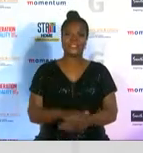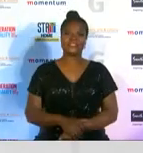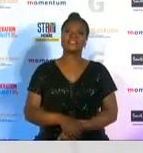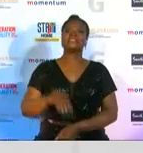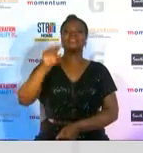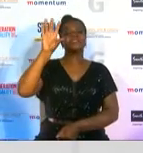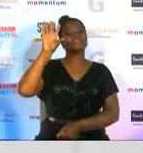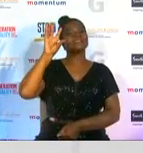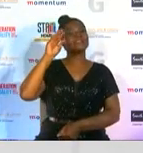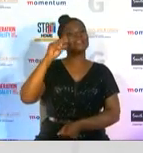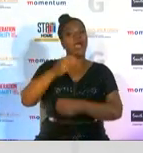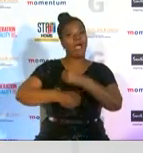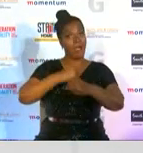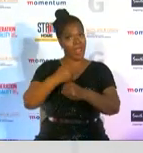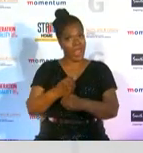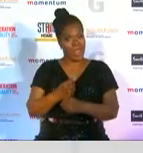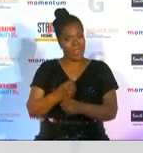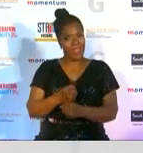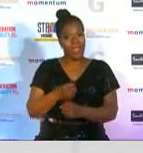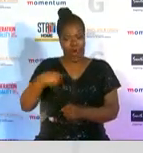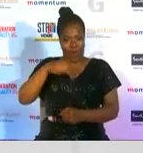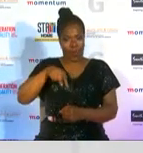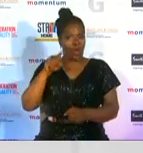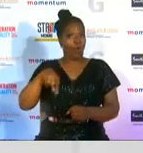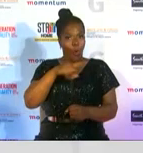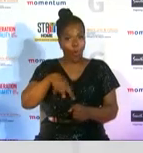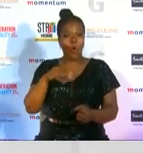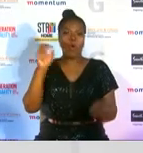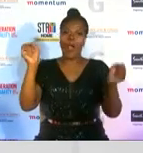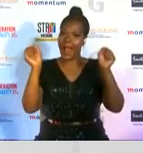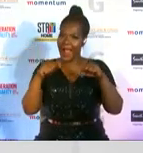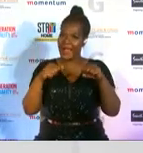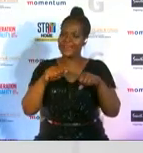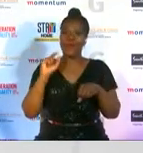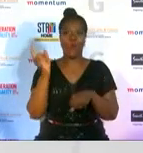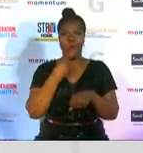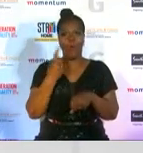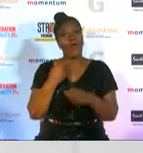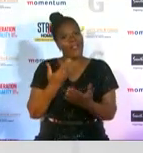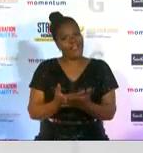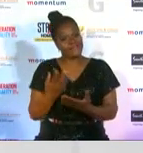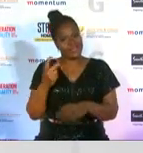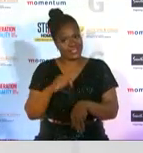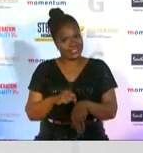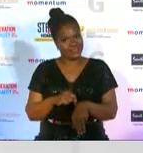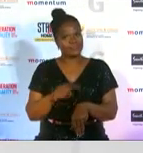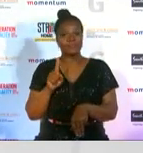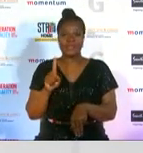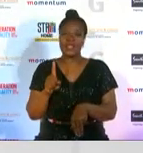award and i think we can all agree that everyone stands a chance tonight this goes to a woman who owns her style